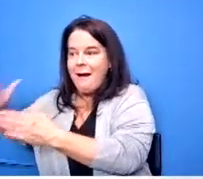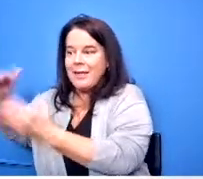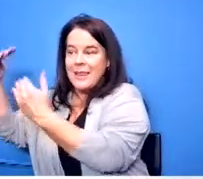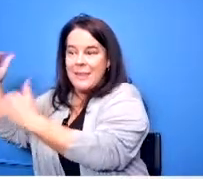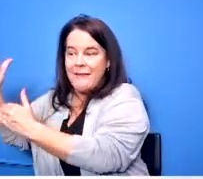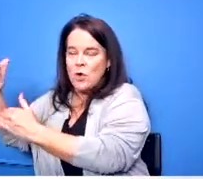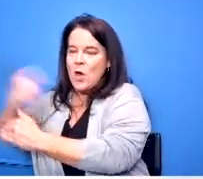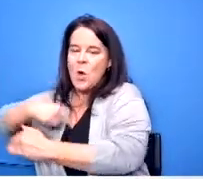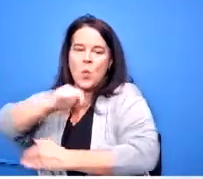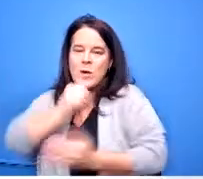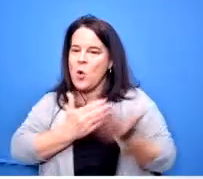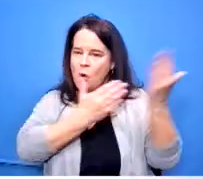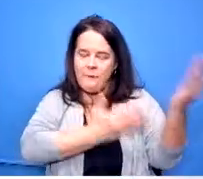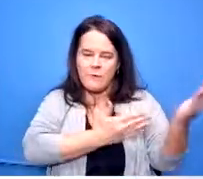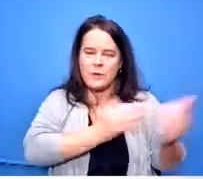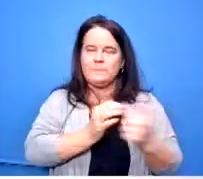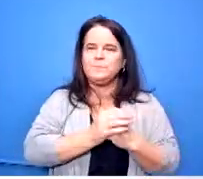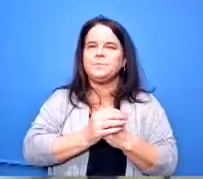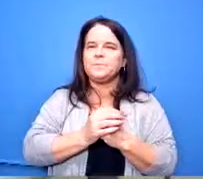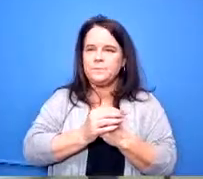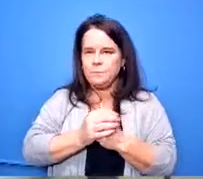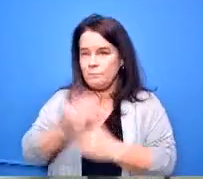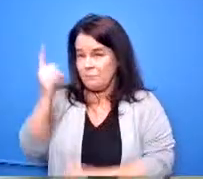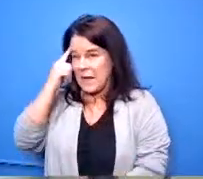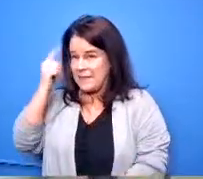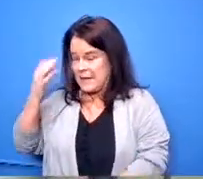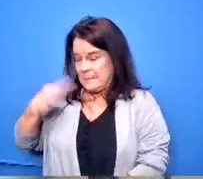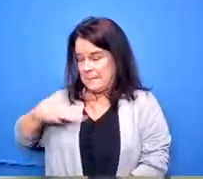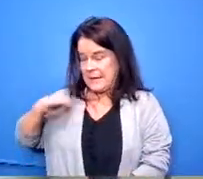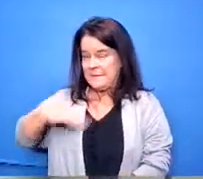good too and i think the advantage that belmont has over dunbar and thurgood is that they have